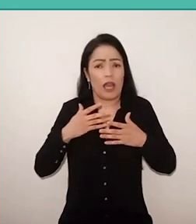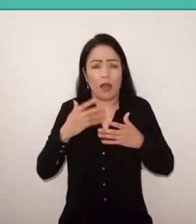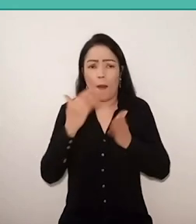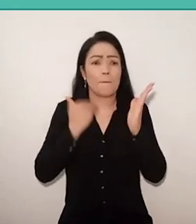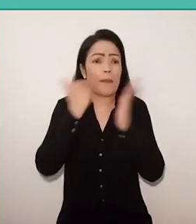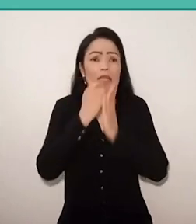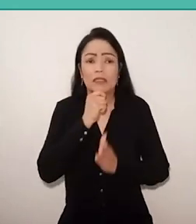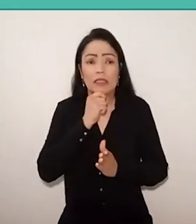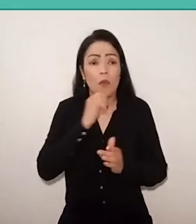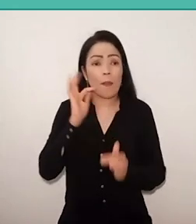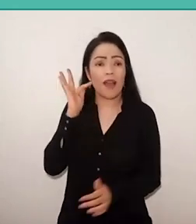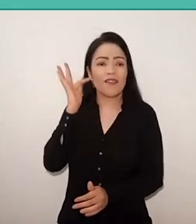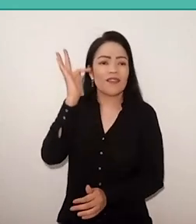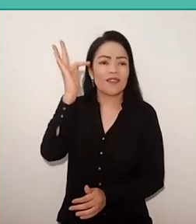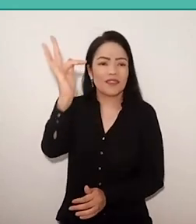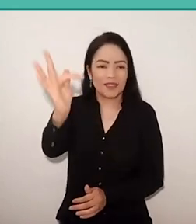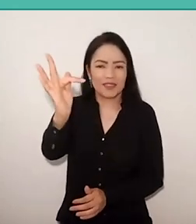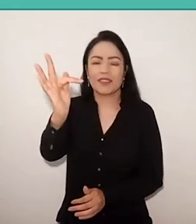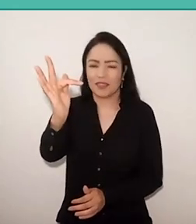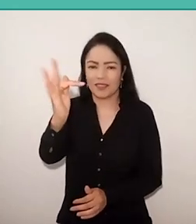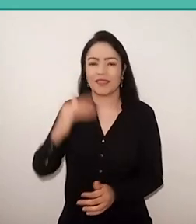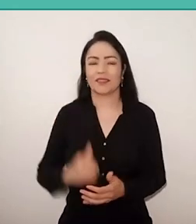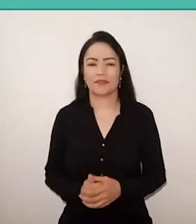and it's just a projection. So, in reality, we are…